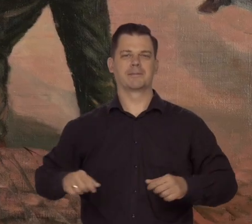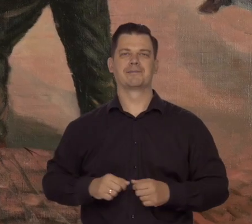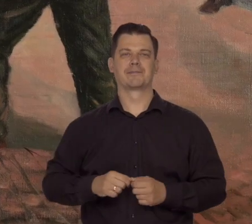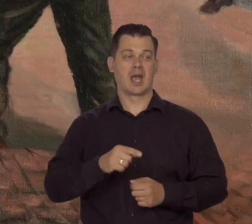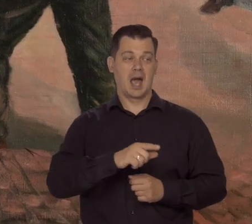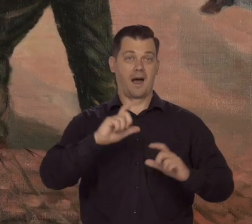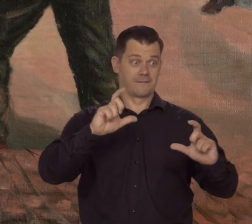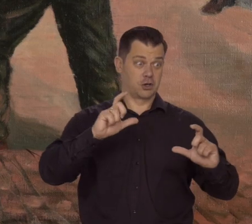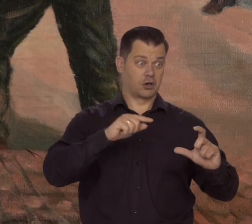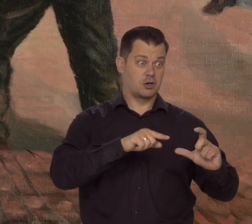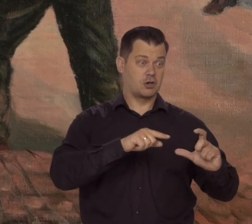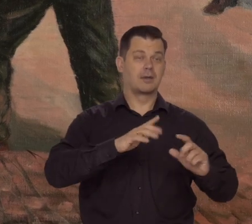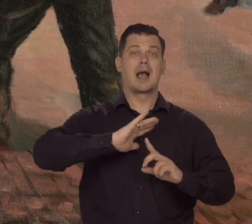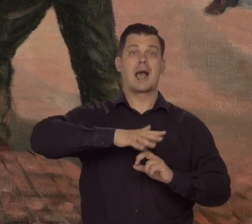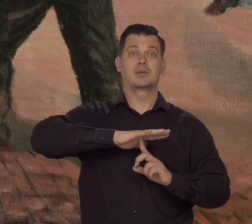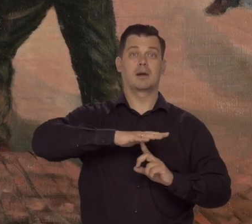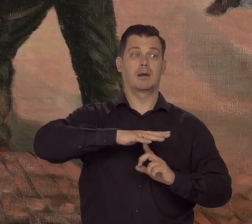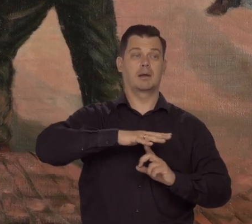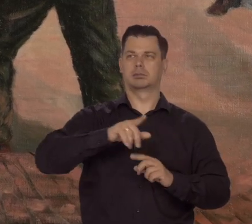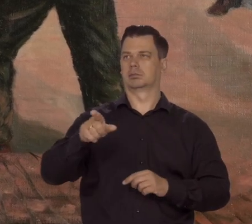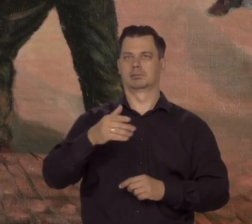The carousel has been erased from the frame. It is not there.